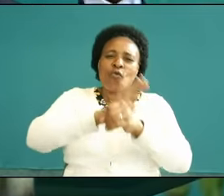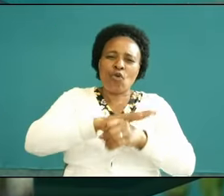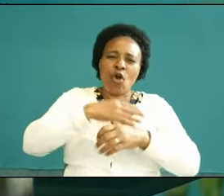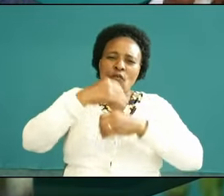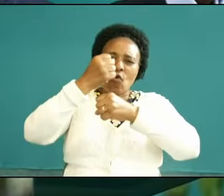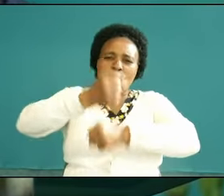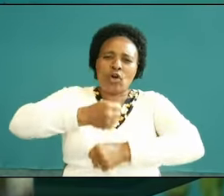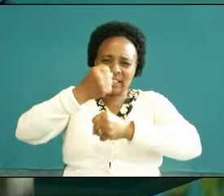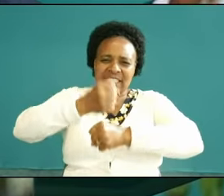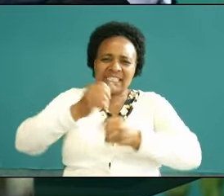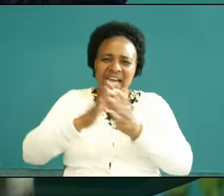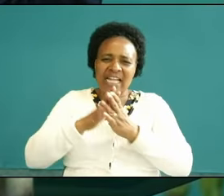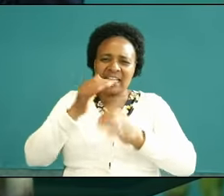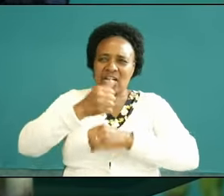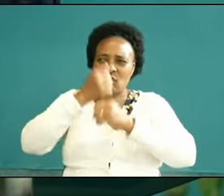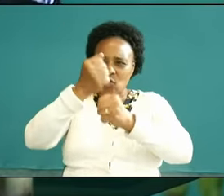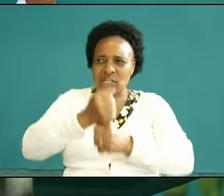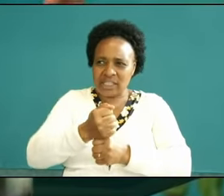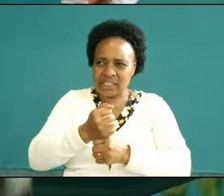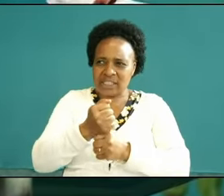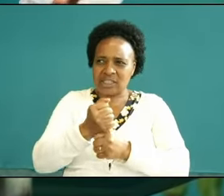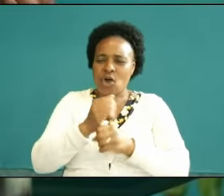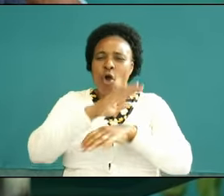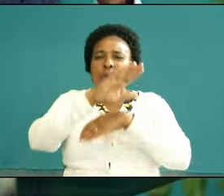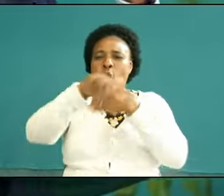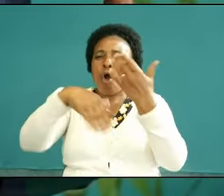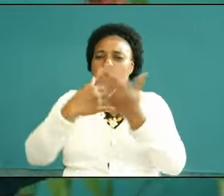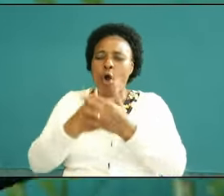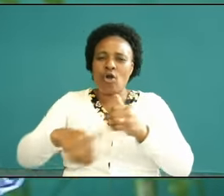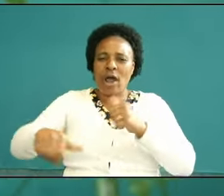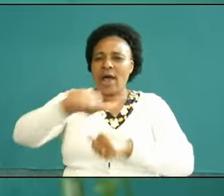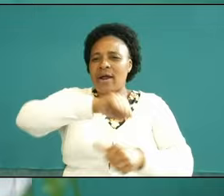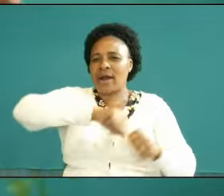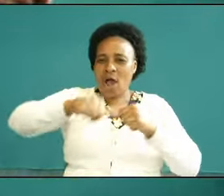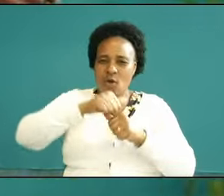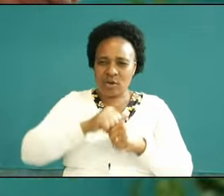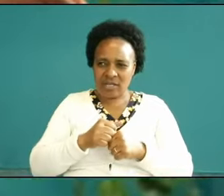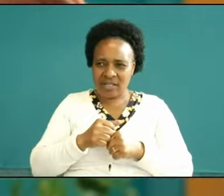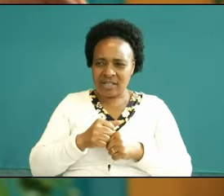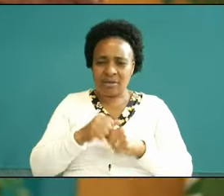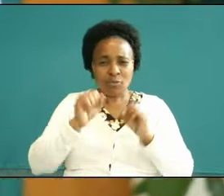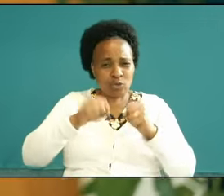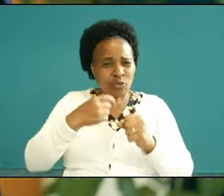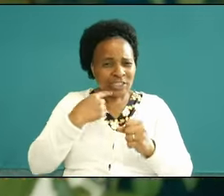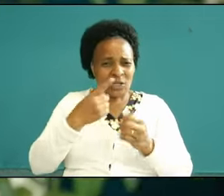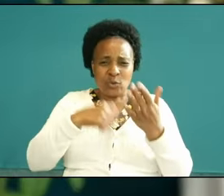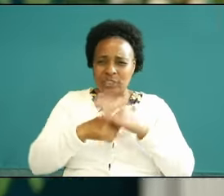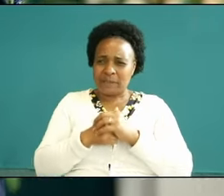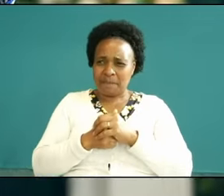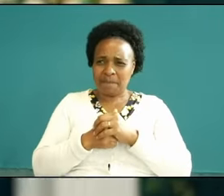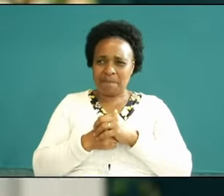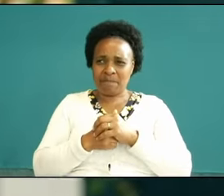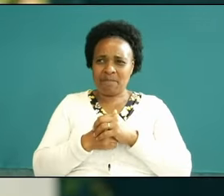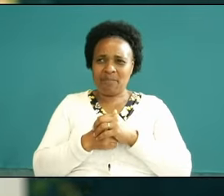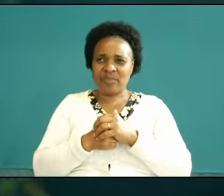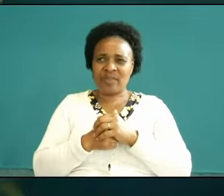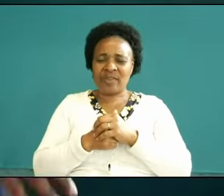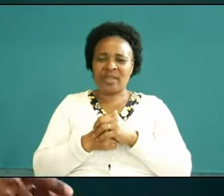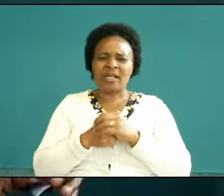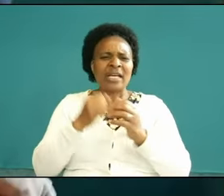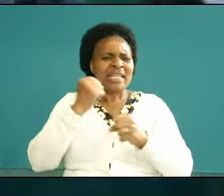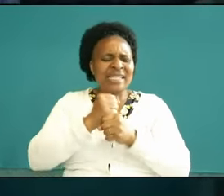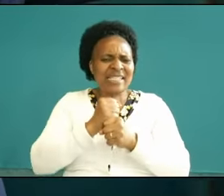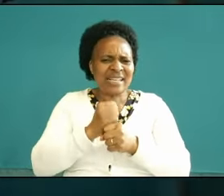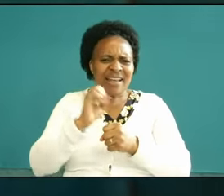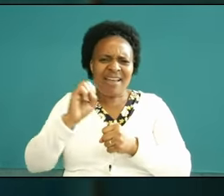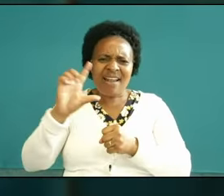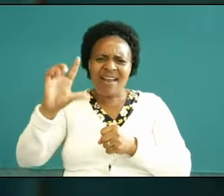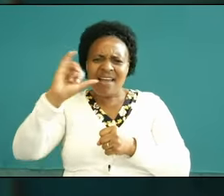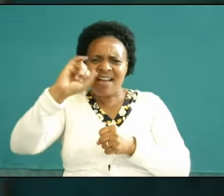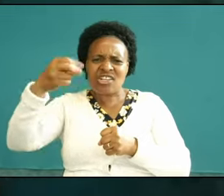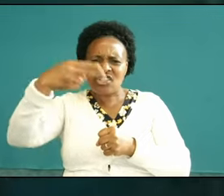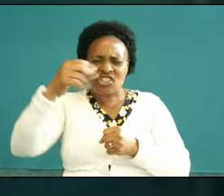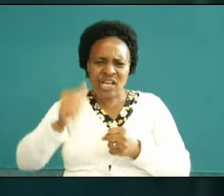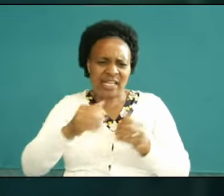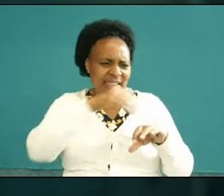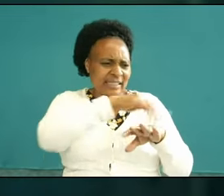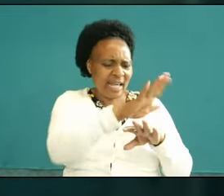and CHS of fire all around Hallelujah somebody no question did Elijah send a servant to go and see